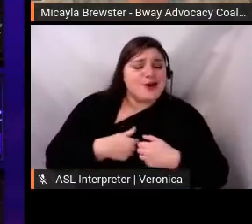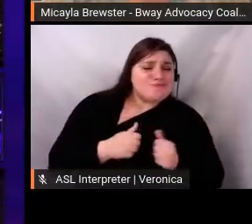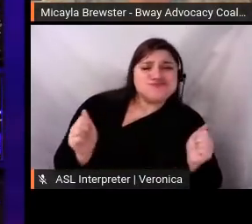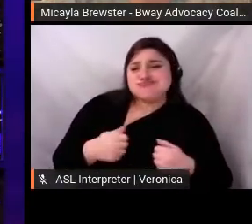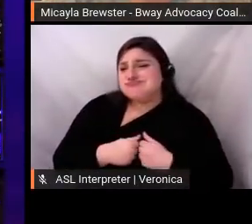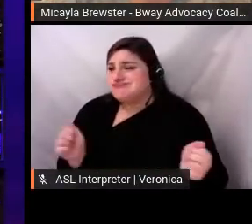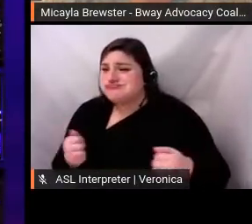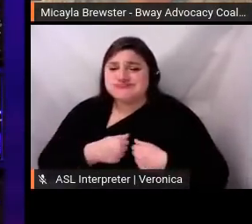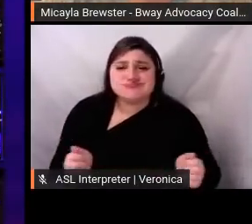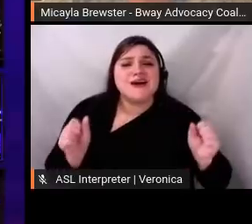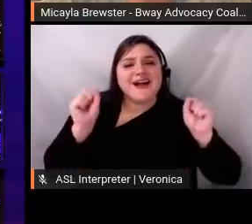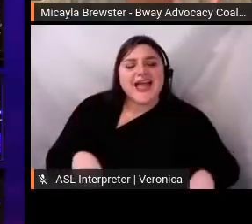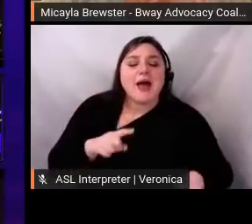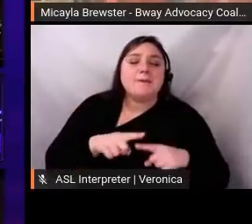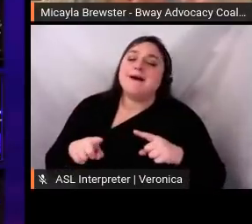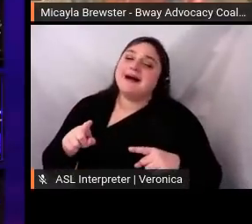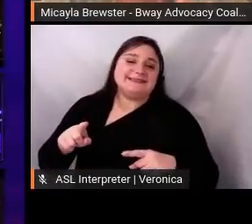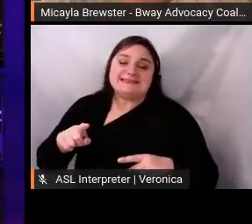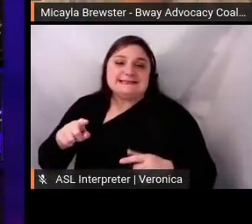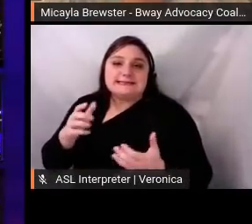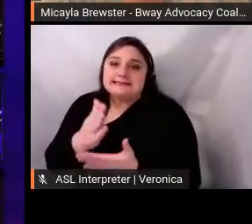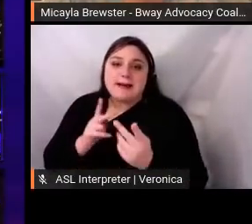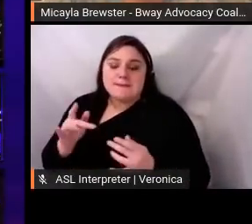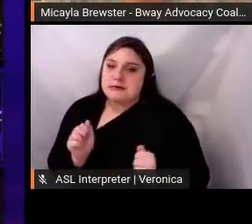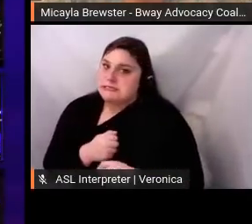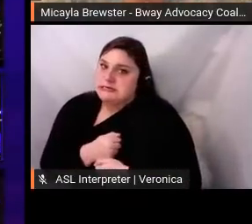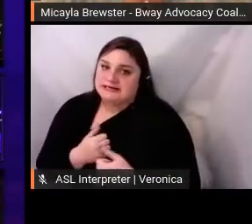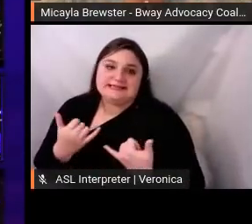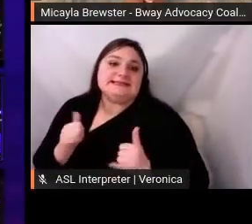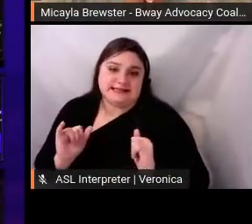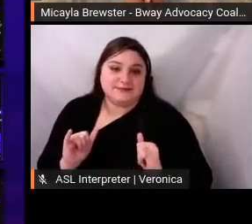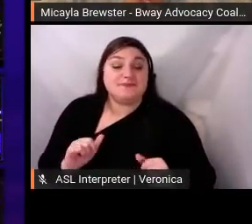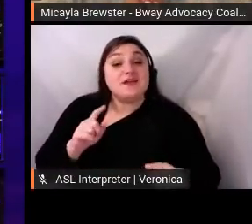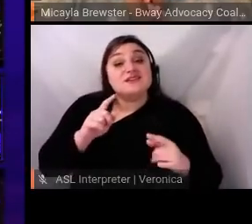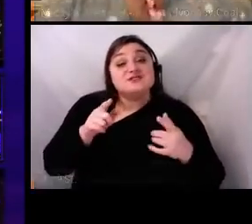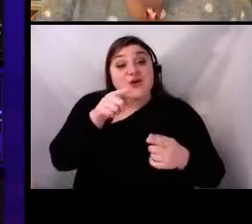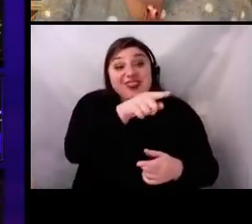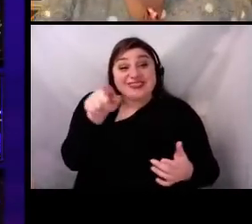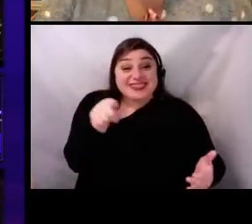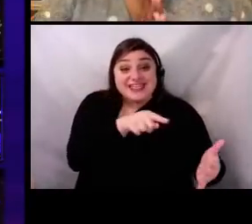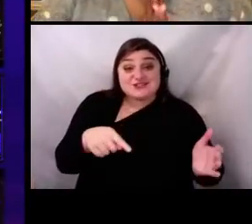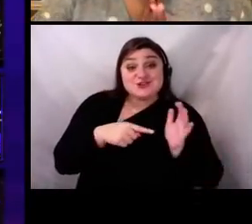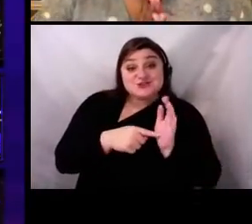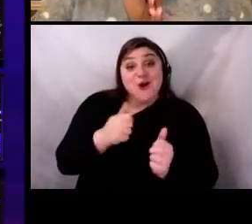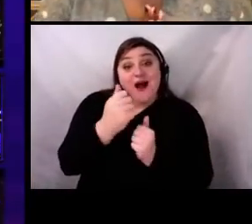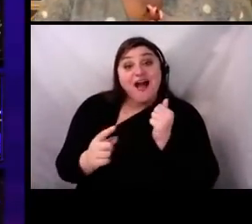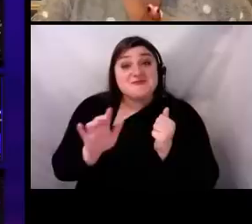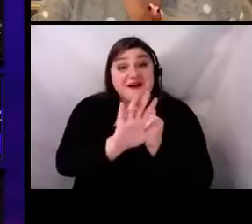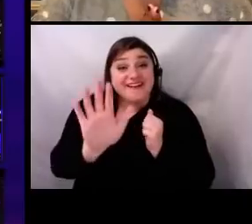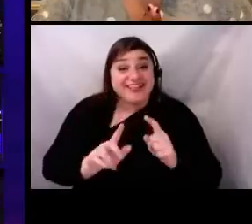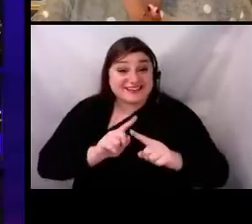social media, and we were blown away by the response. Over 574 screenshot